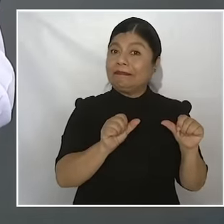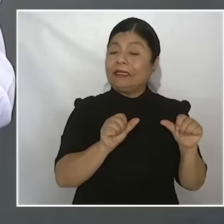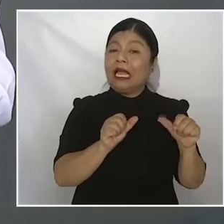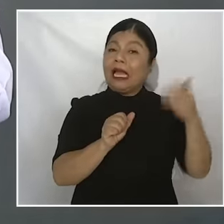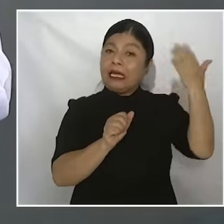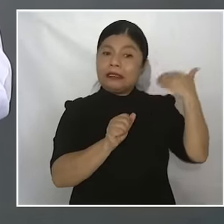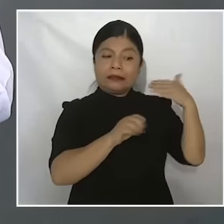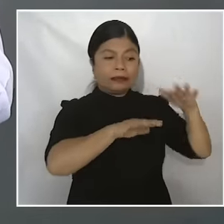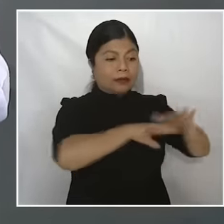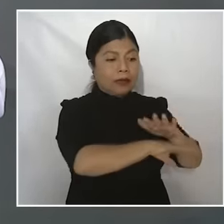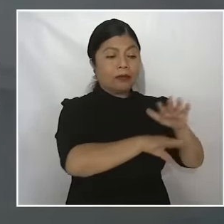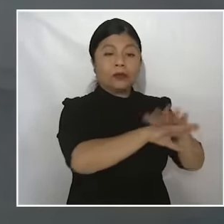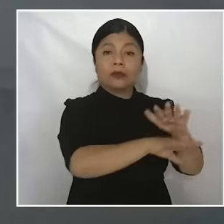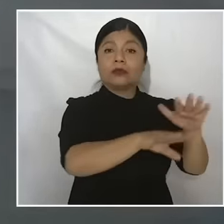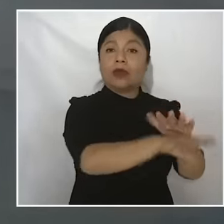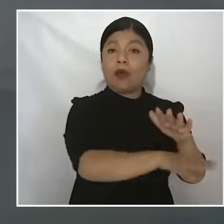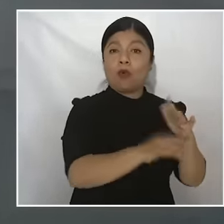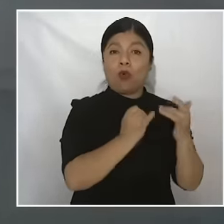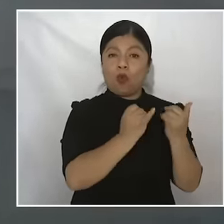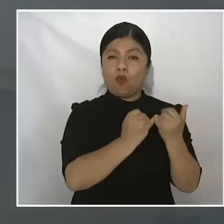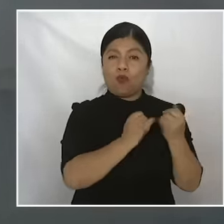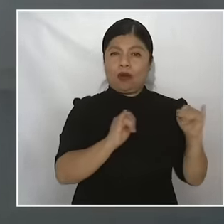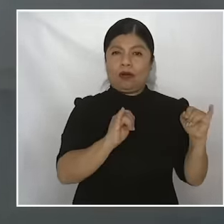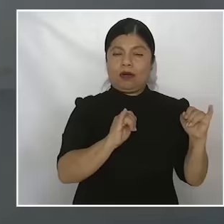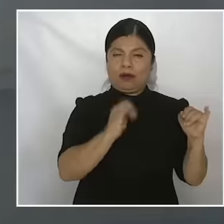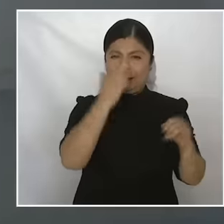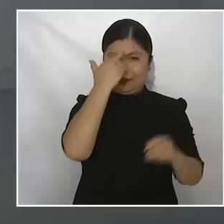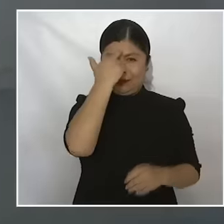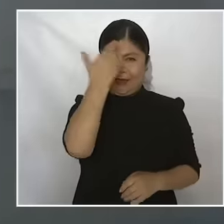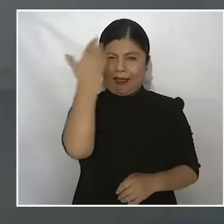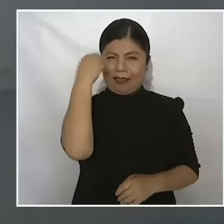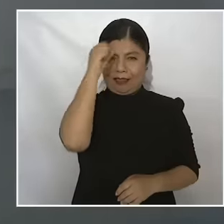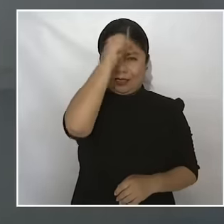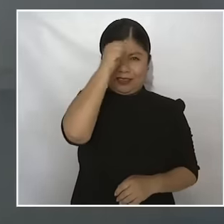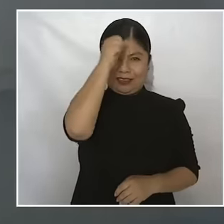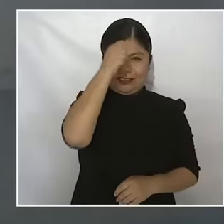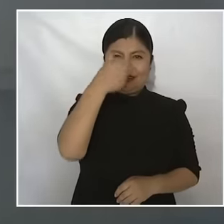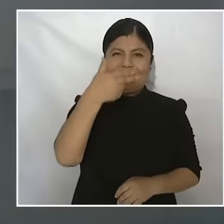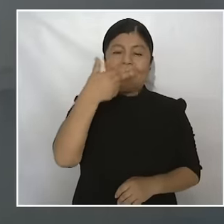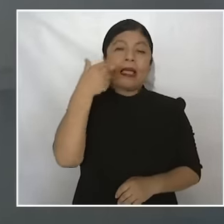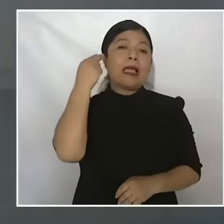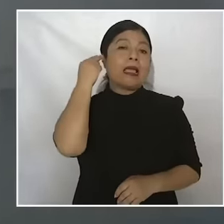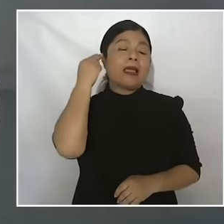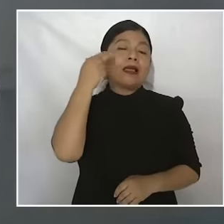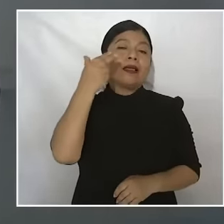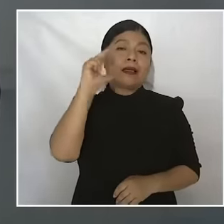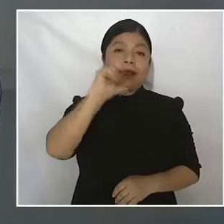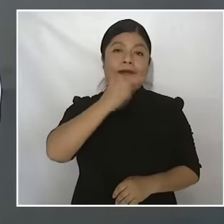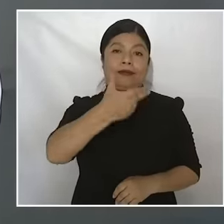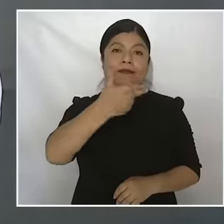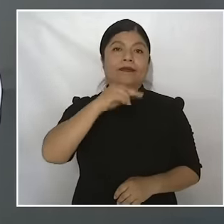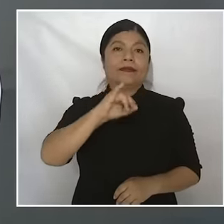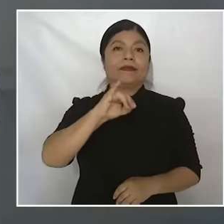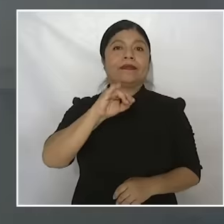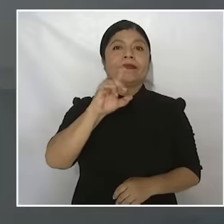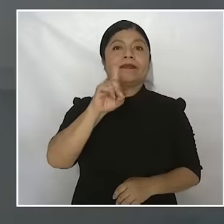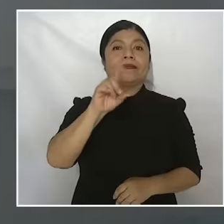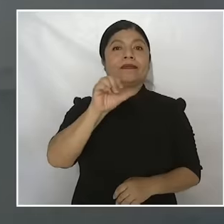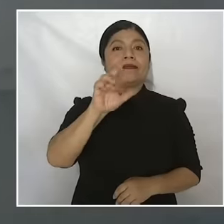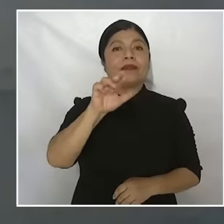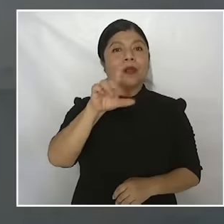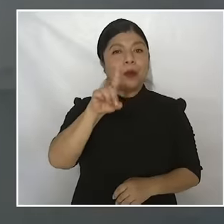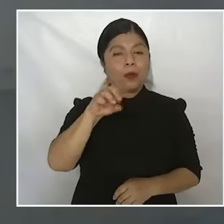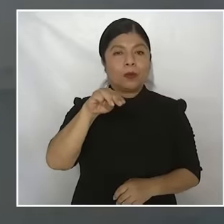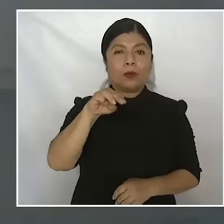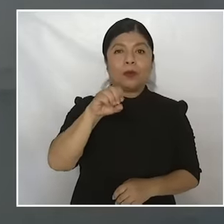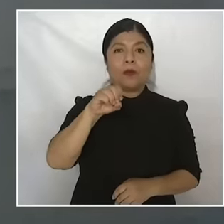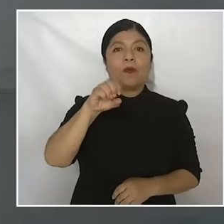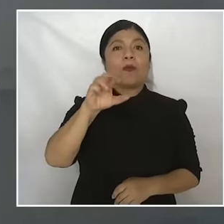those two good priests Rebels Hidalgo and Morelos who are the fathers of our country not only